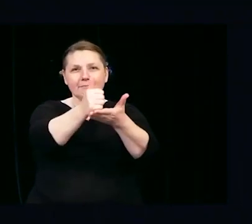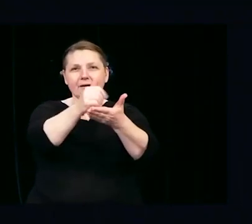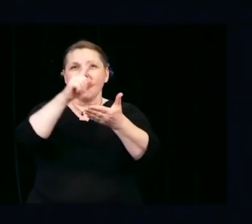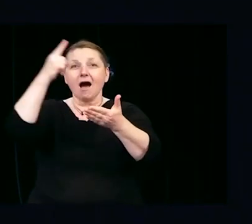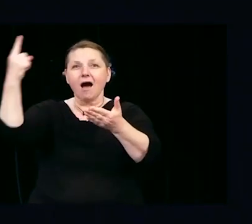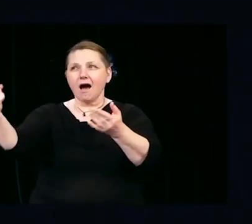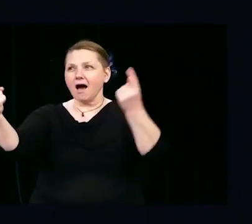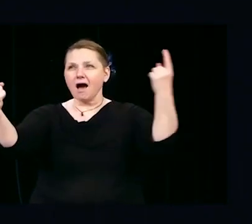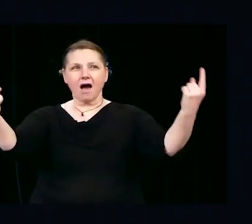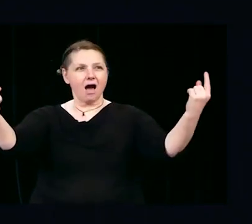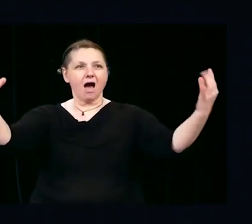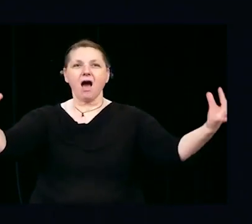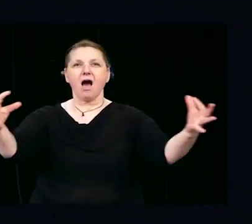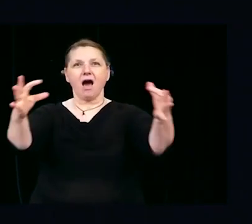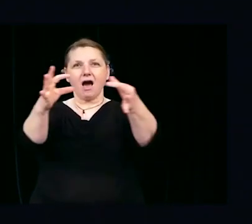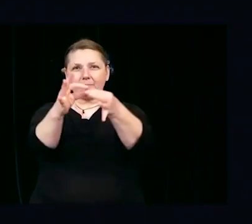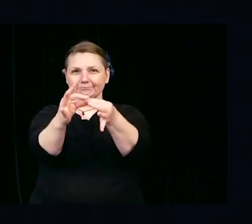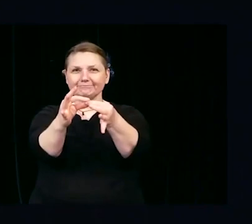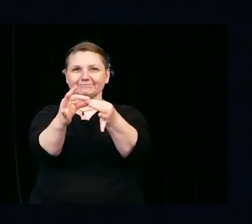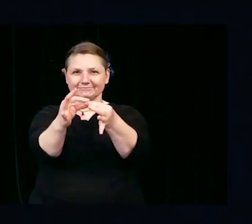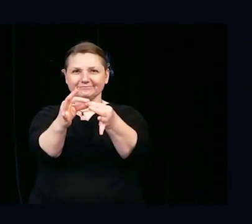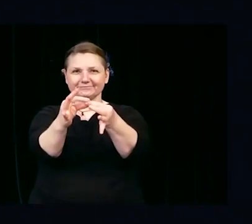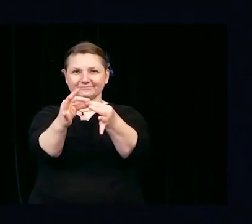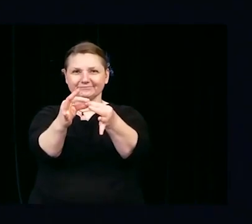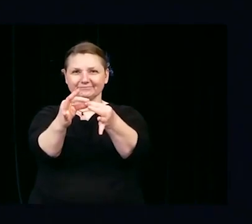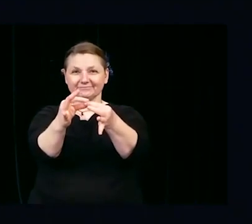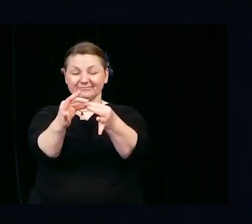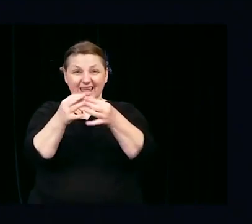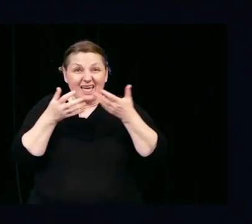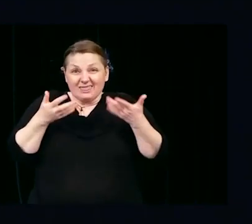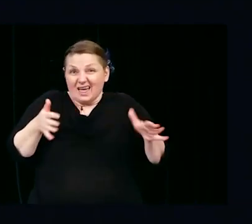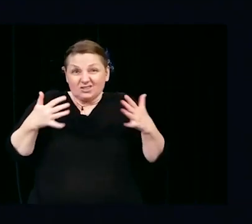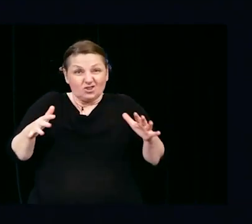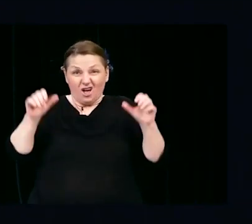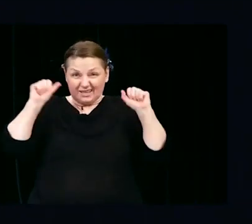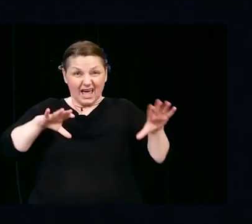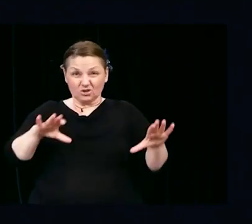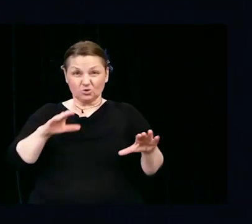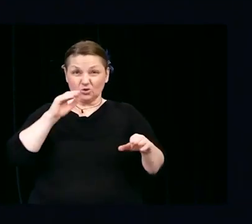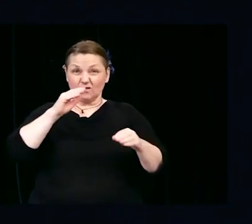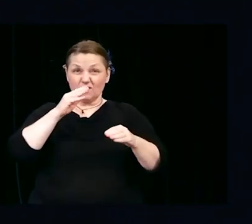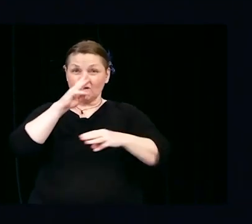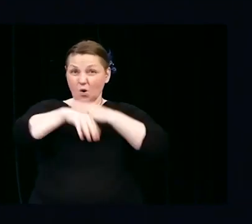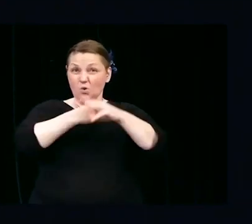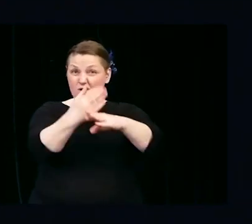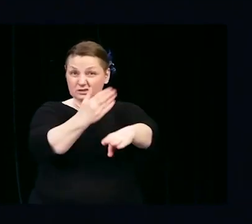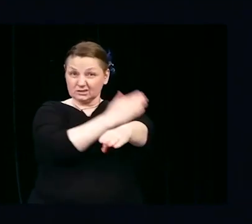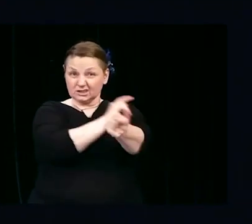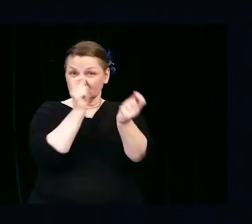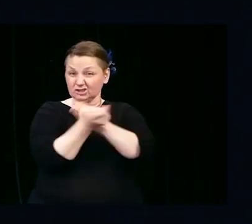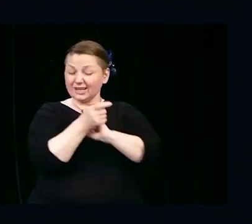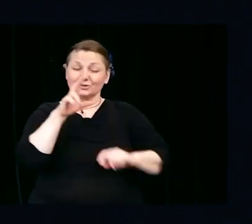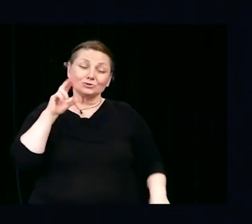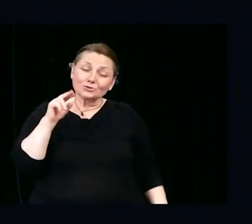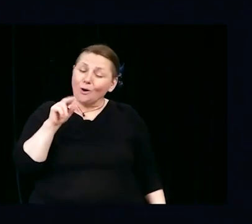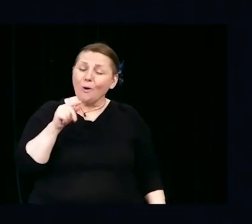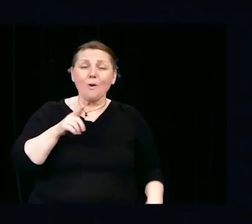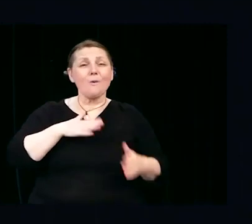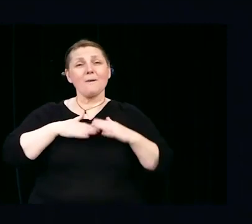These steps are by no means exhaustive. In reality, I'm just hoping that they spark creativity